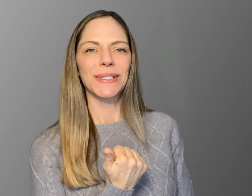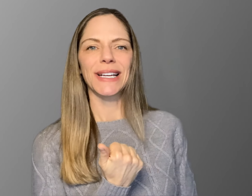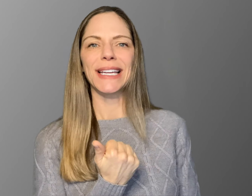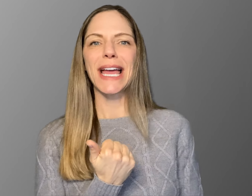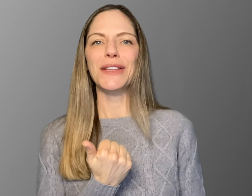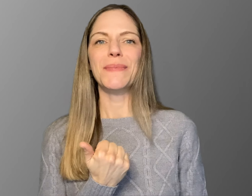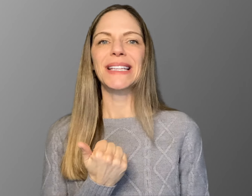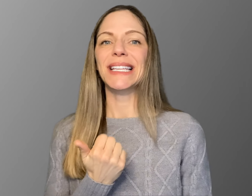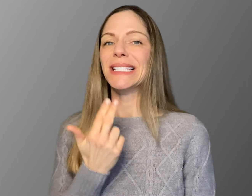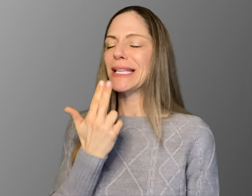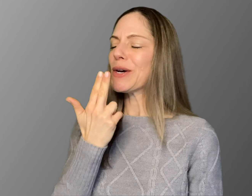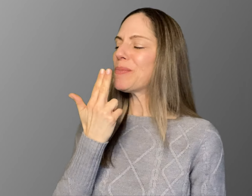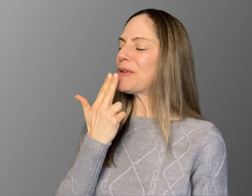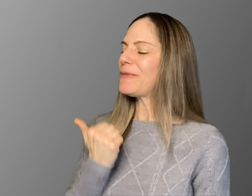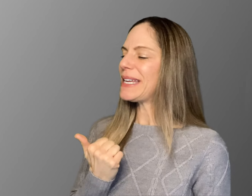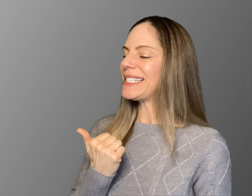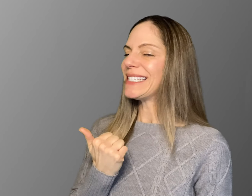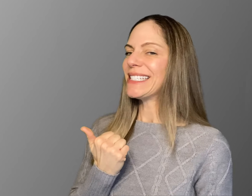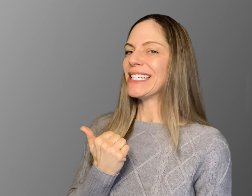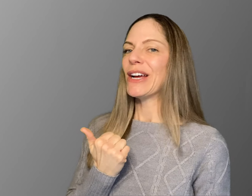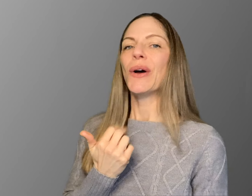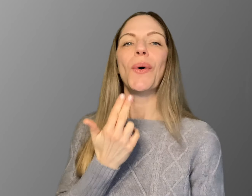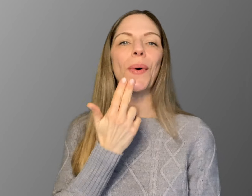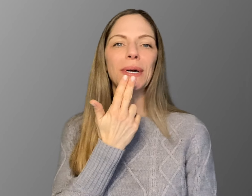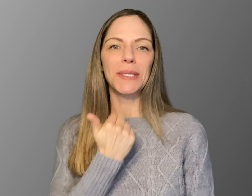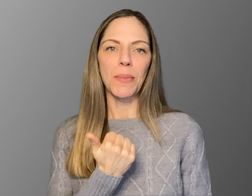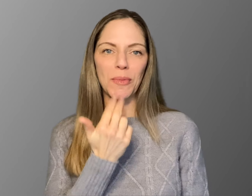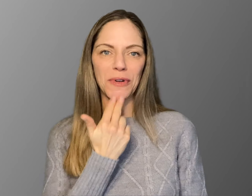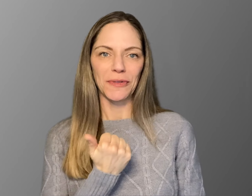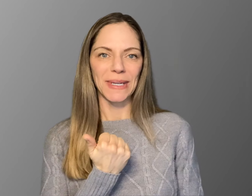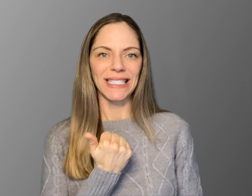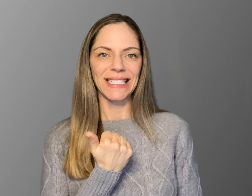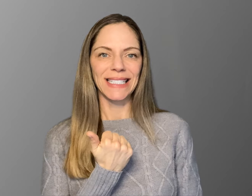Again you may see a single movement or a double movement.